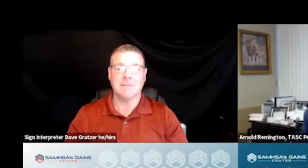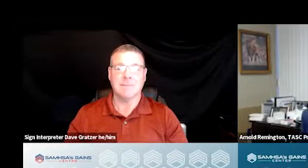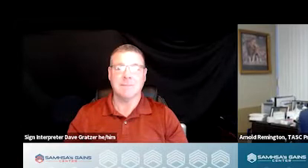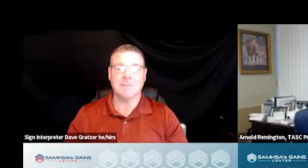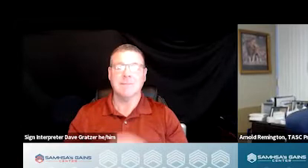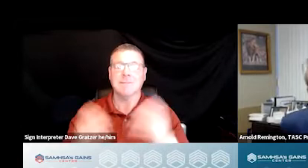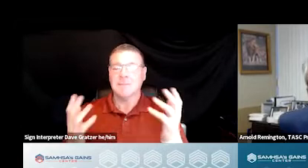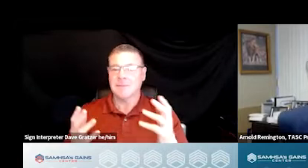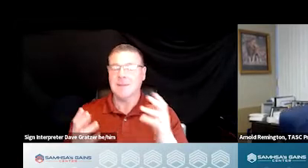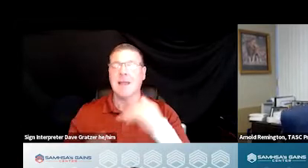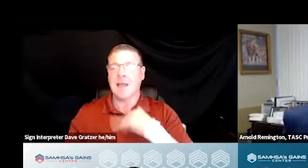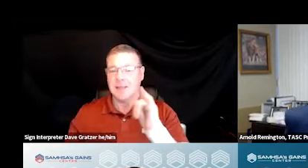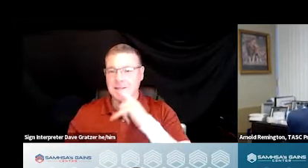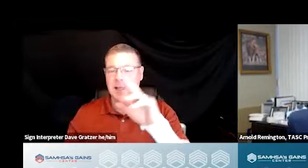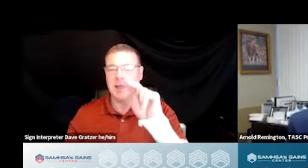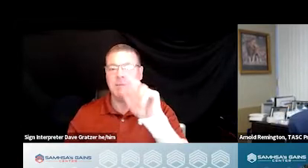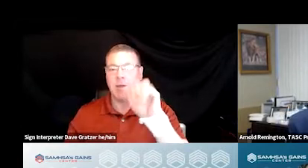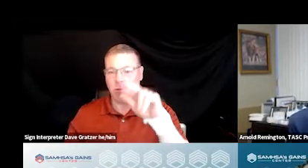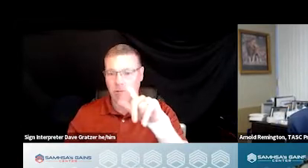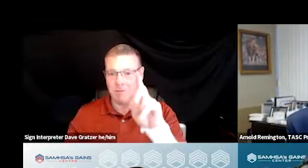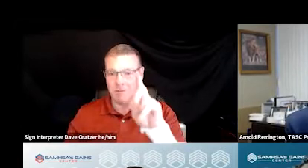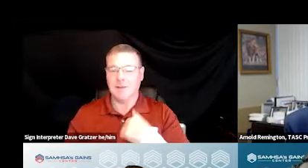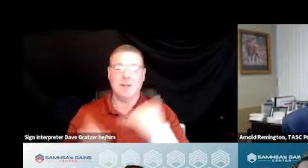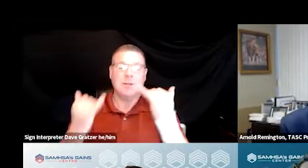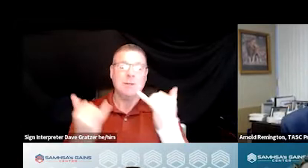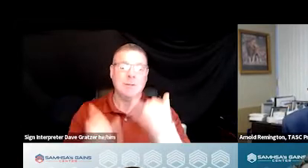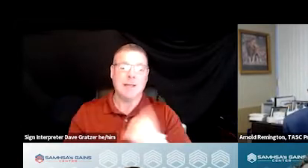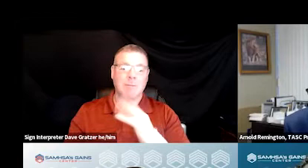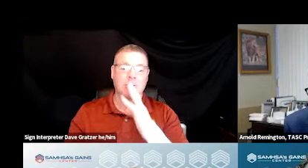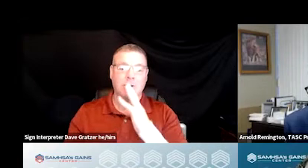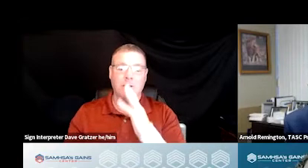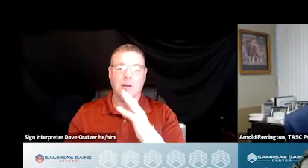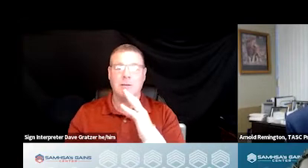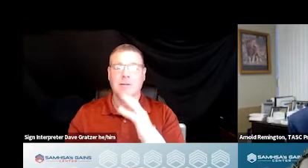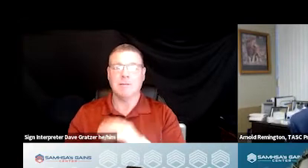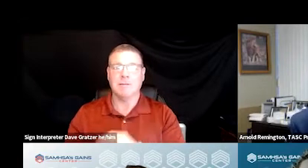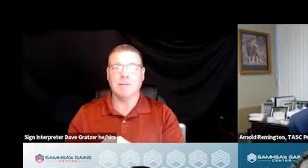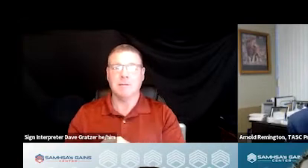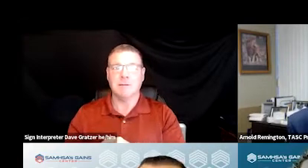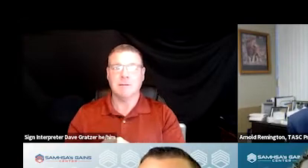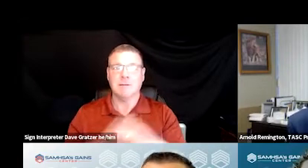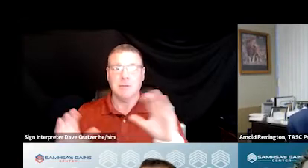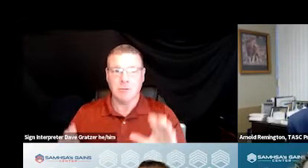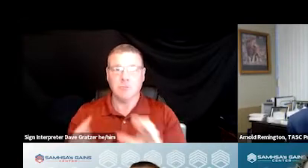So as Mike said, my name's Arnold. Today, I'm gonna talk about crisis response,